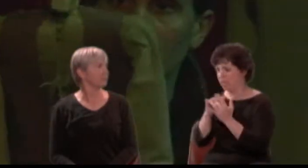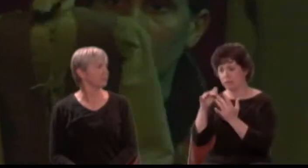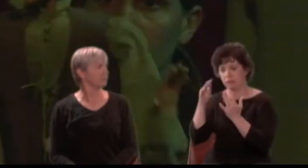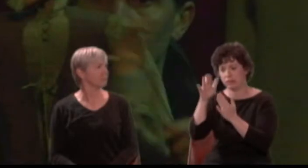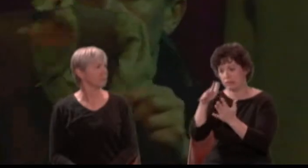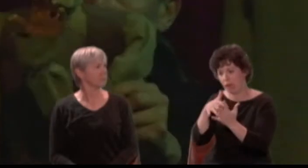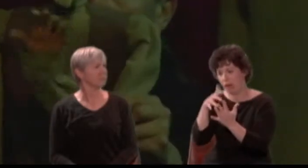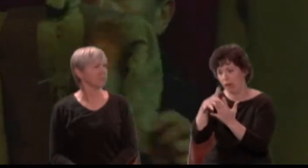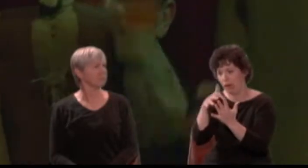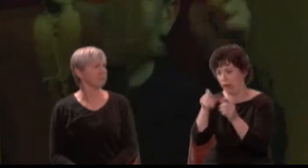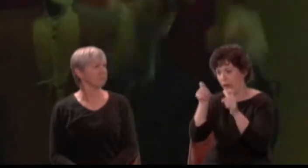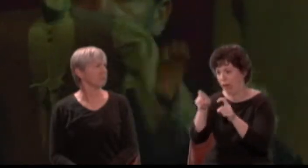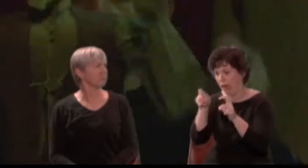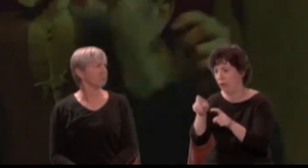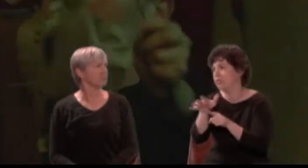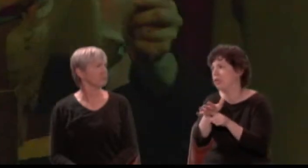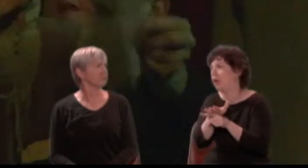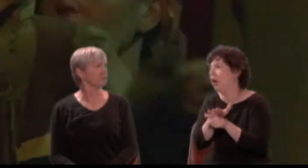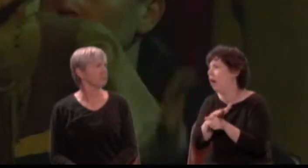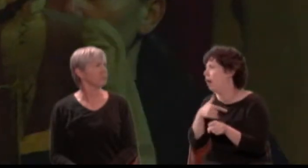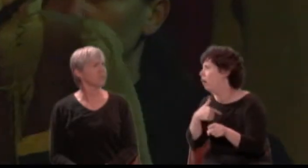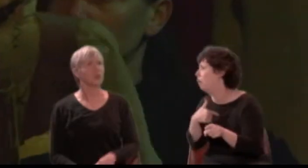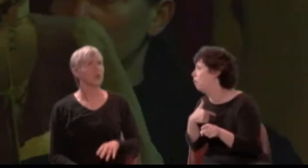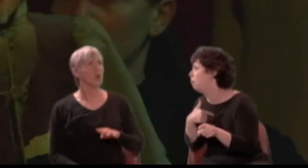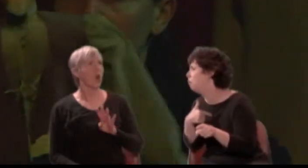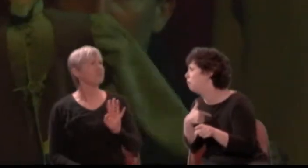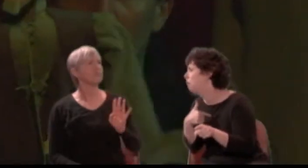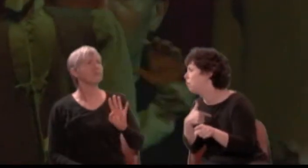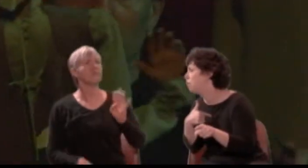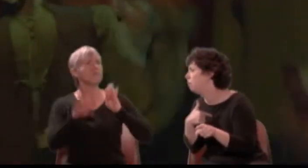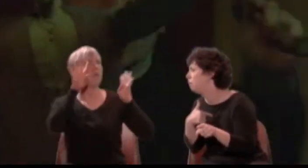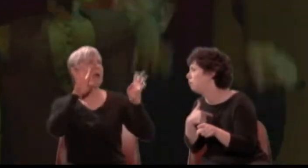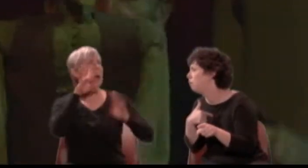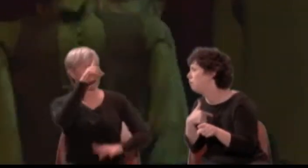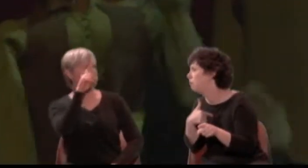Quince: You may do it extempore. For it is nothing but roaring.